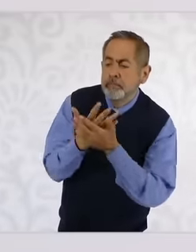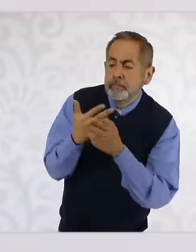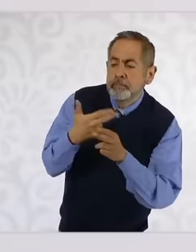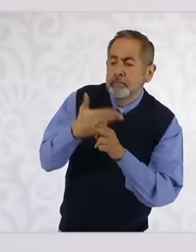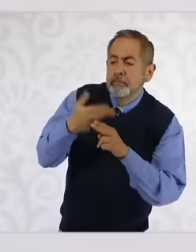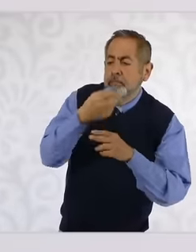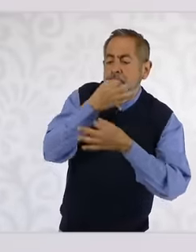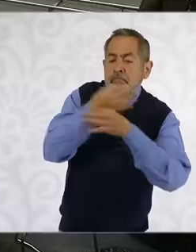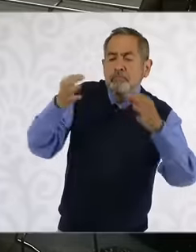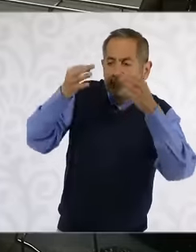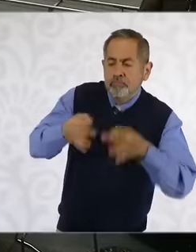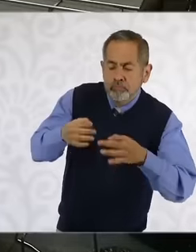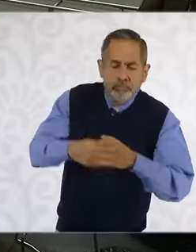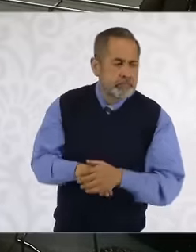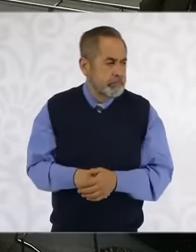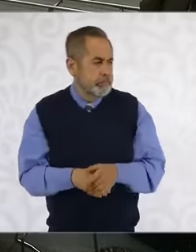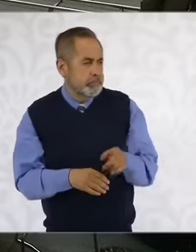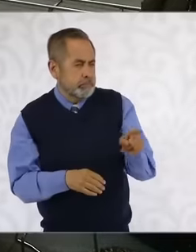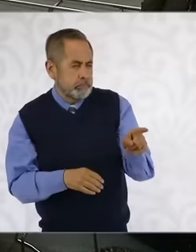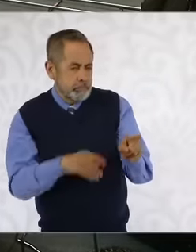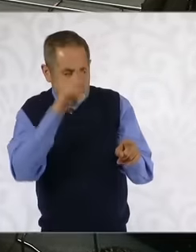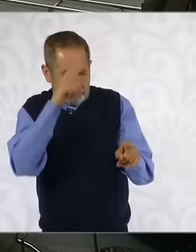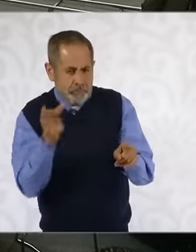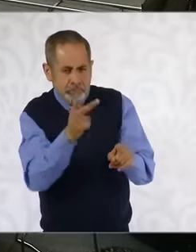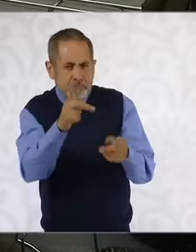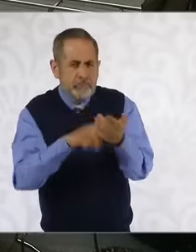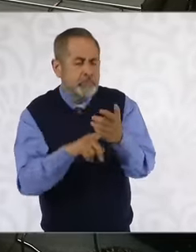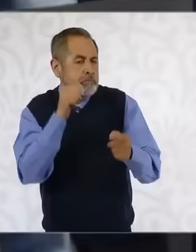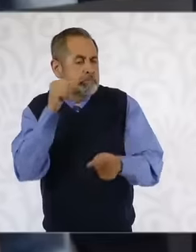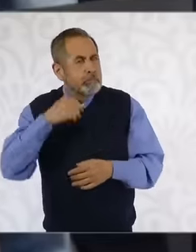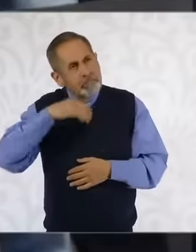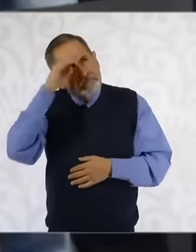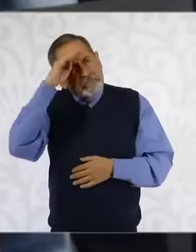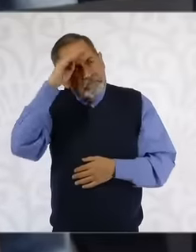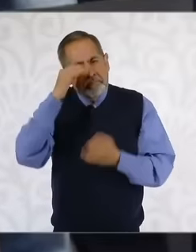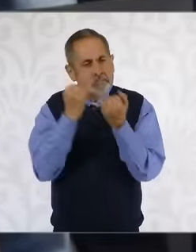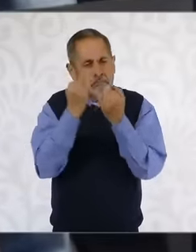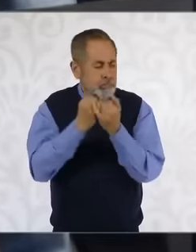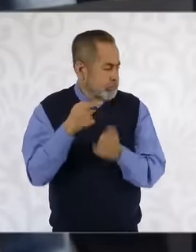asking him already contemplating a scenario, as I said yesterday with the issue of the judiciary that I had